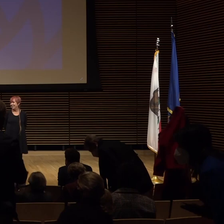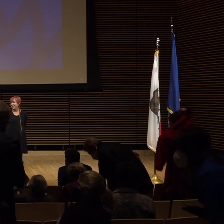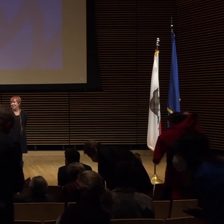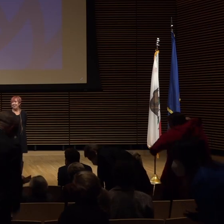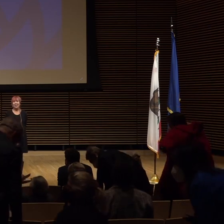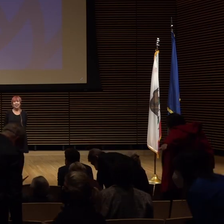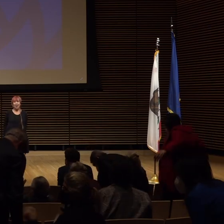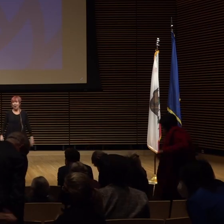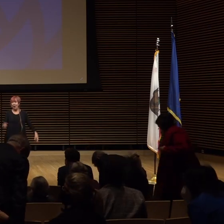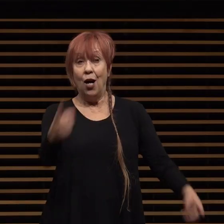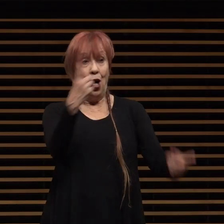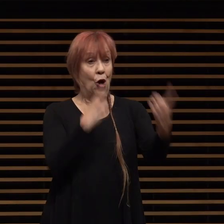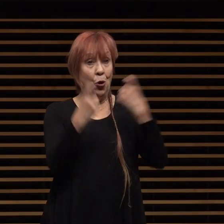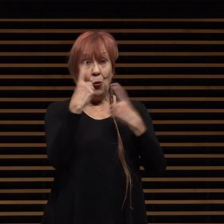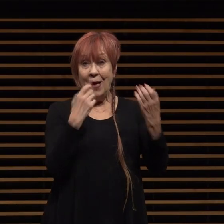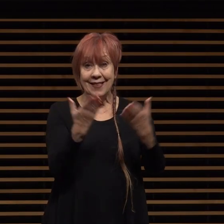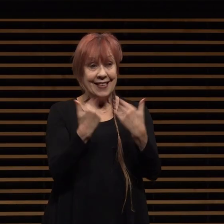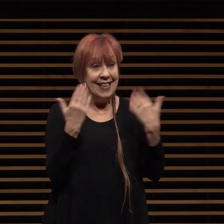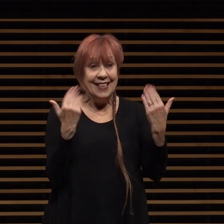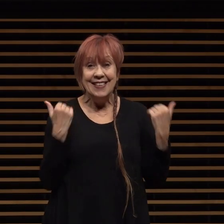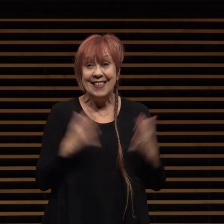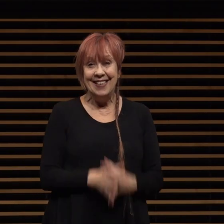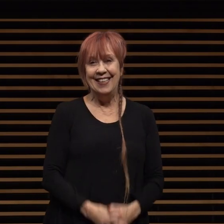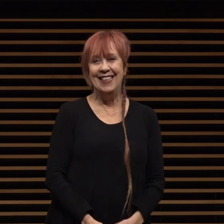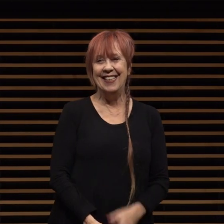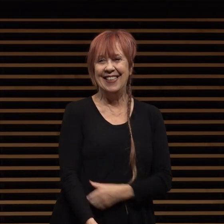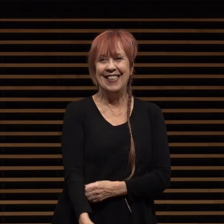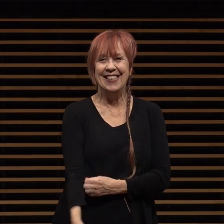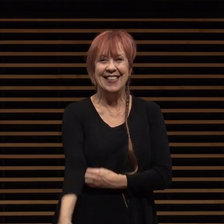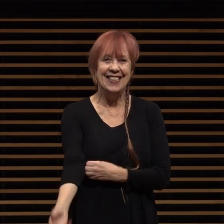questions i'm happy to take any questions or